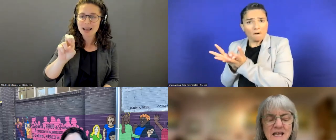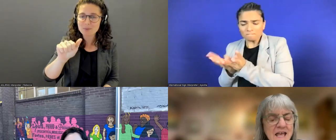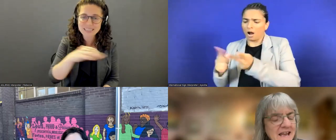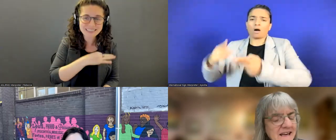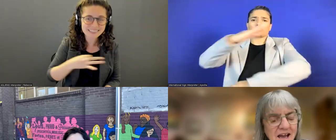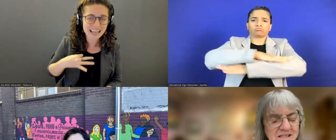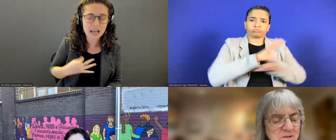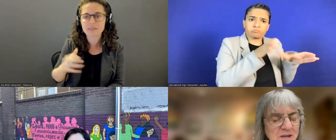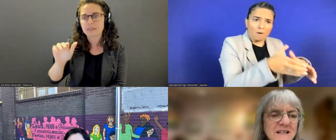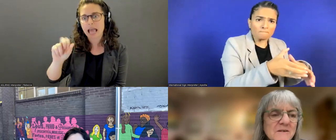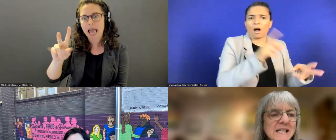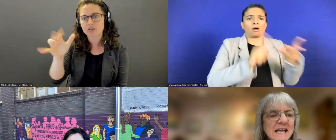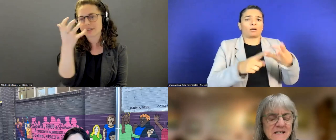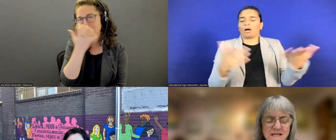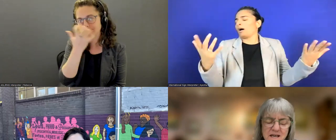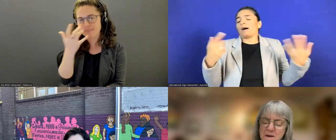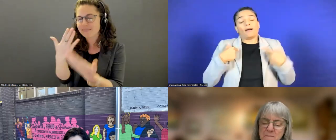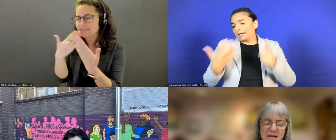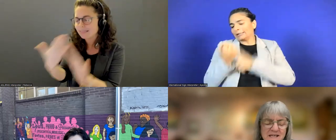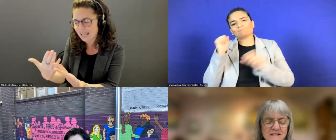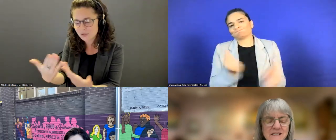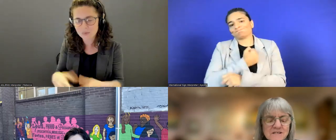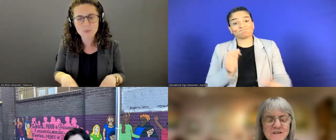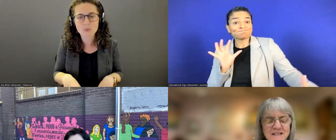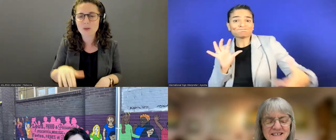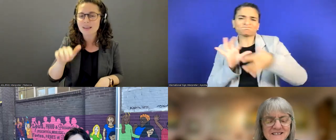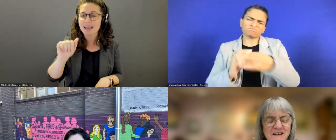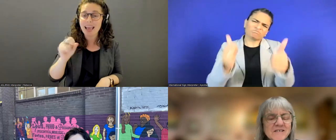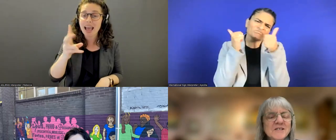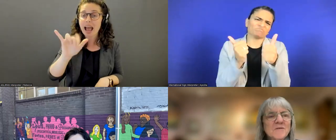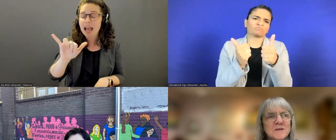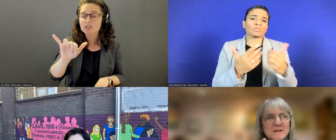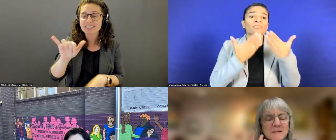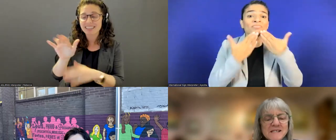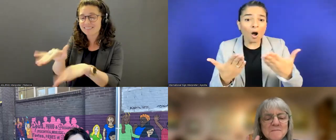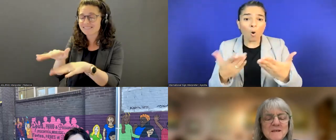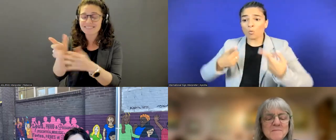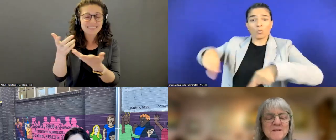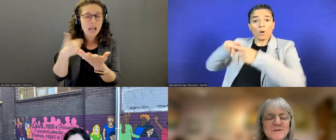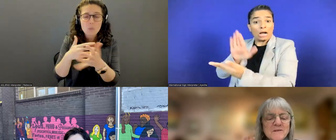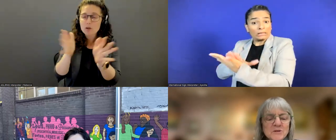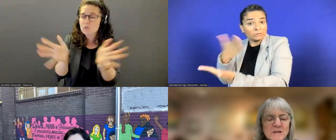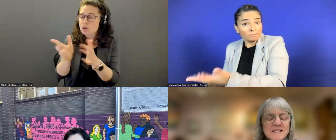And I want to close, Ashley, by just really encouraging all the amazing people who have